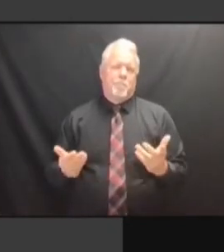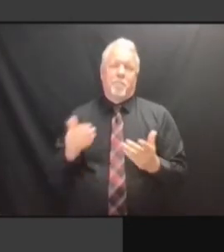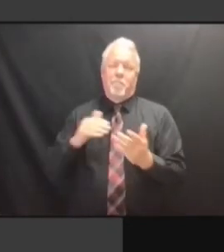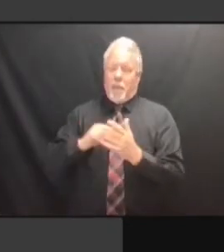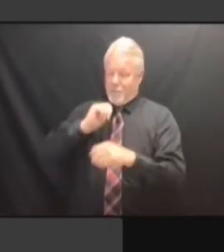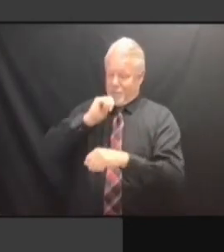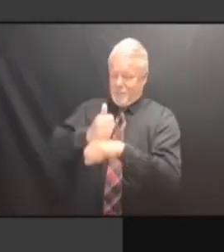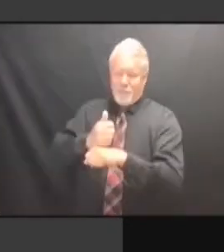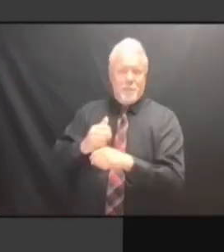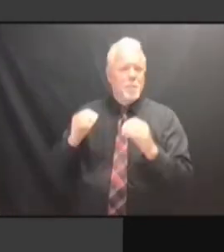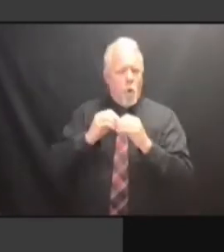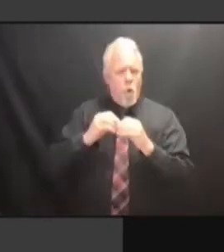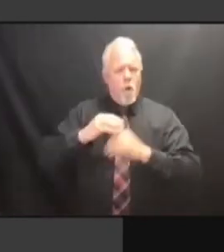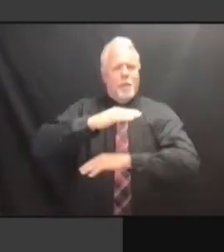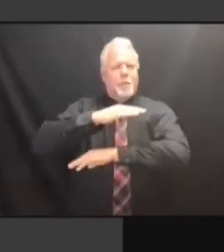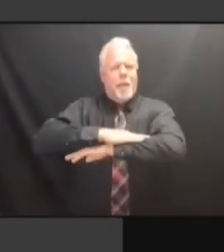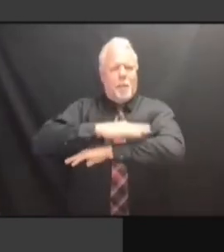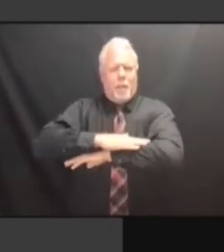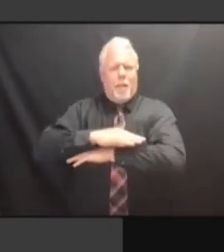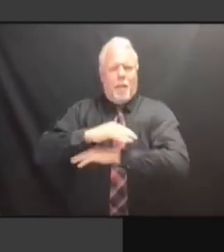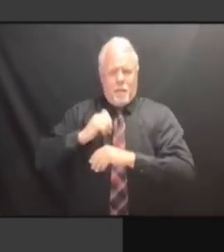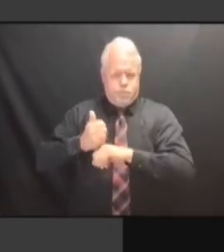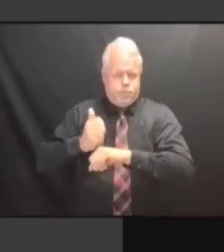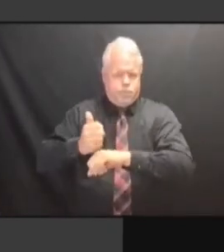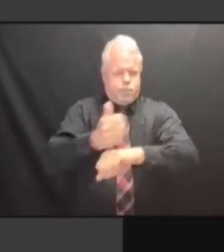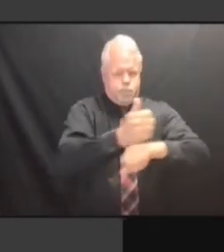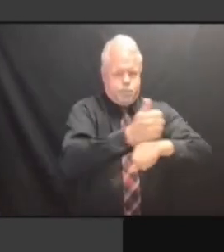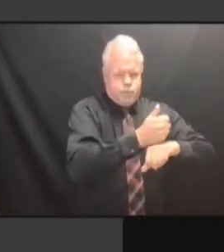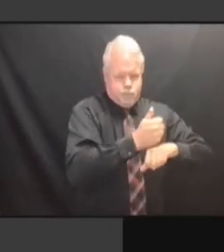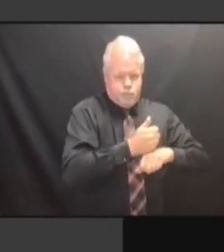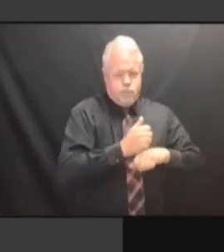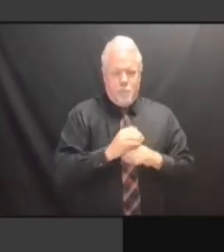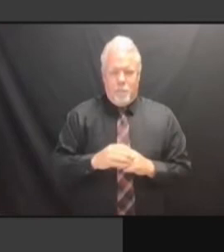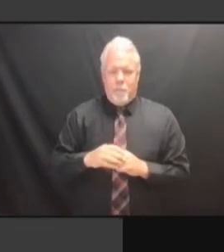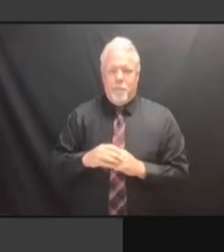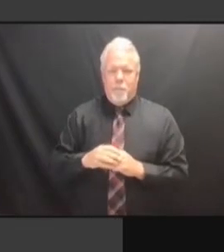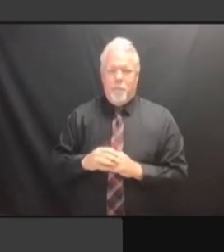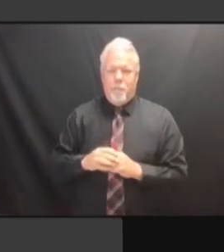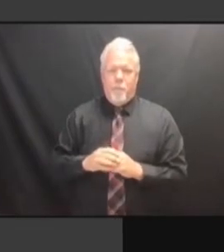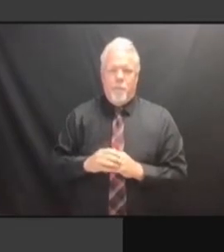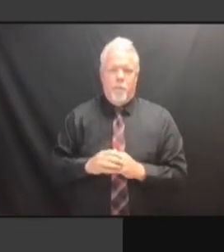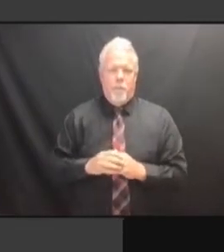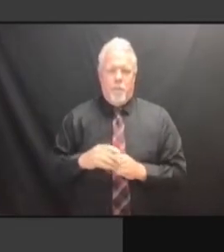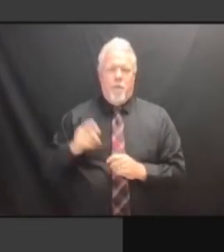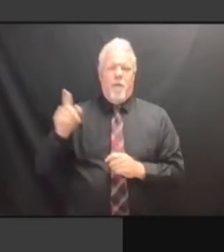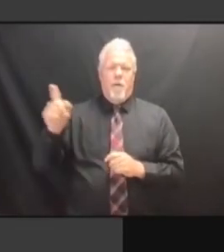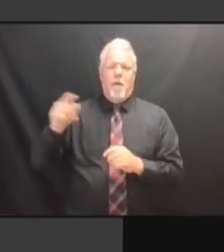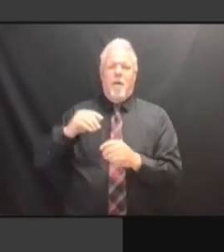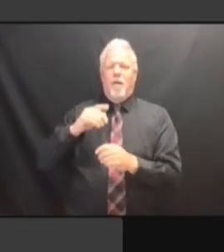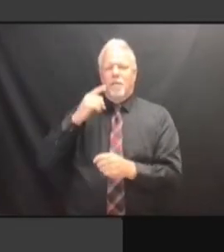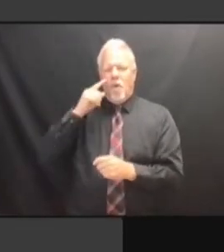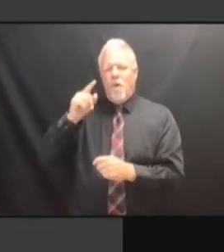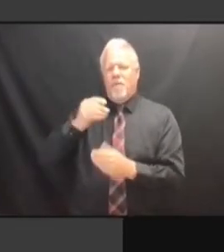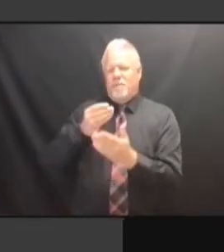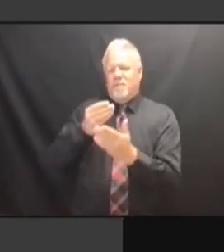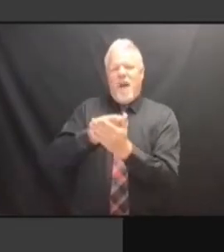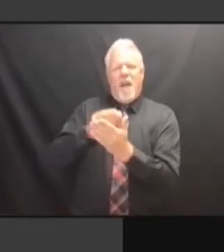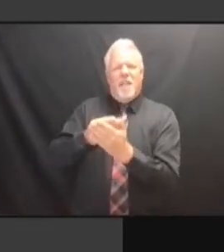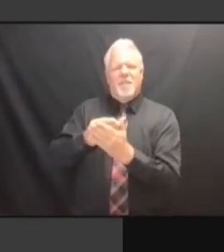PUBLIC FINANCING AS WELL AS I.T. AND HUMAN PUBLIC FINANCING AS WELL AS I.T. AND HUMAN RESOURCES. AND HUMAN RESOURCES. AND HUMAN RESOURCES. >> AND HUMAN RESOURCES. >> THE AND HUMAN RESOURCES. >> THE ENFORCEMENT AND HUMAN RESOURCES. >> THE ENFORCEMENT UNIT AND HUMAN RESOURCES. >> THE ENFORCEMENT UNIT MOVES AND HUMAN RESOURCES. >> THE ENFORCEMENT UNIT MOVES UP THE ENFORCEMENT UNIT MOVES UP THE ENFORCEMENT UNIT MOVES UP TO THE ENFORCEMENT UNIT MOVES UP TO THE THE ENFORCEMENT UNIT MOVES UP TO THE 10 THE ENFORCEMENT UNIT MOVES UP TO THE 10th THE ENFORCEMENT UNIT MOVES UP TO THE 10th FLOOR, THE ENFORCEMENT UNIT MOVES UP TO THE 10th FLOOR, IS THE ENFORCEMENT UNIT MOVES UP TO THE 10th FLOOR, IS THAT TO THE 10th FLOOR, IS THAT TO THE 10th FLOOR, IS THAT BEFORE TO THE 10th FLOOR, IS THAT BEFORE YOU TO THE 10th FLOOR, IS THAT BEFORE YOU -- BEFORE YOU -- BEFORE YOU -- >>